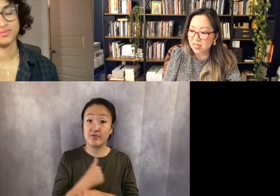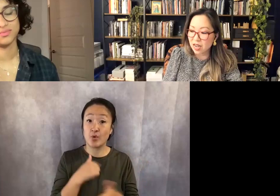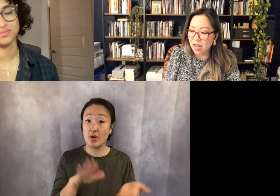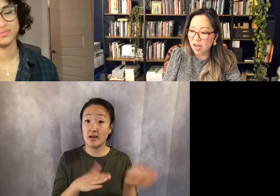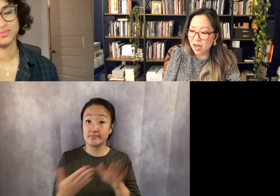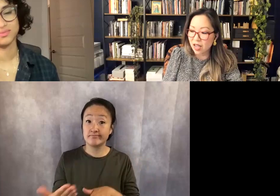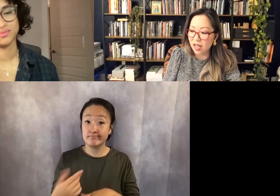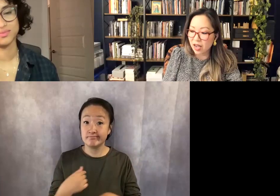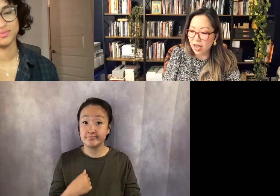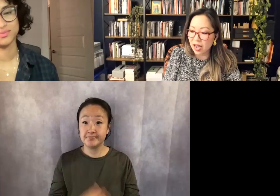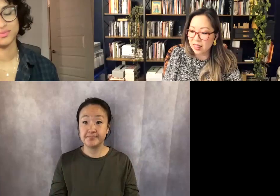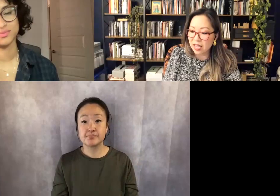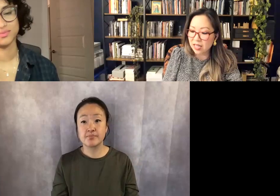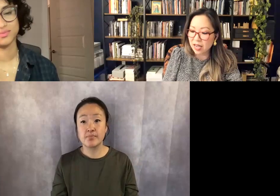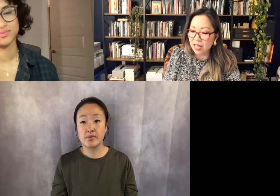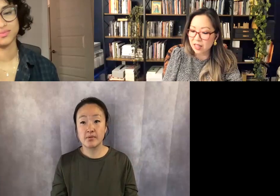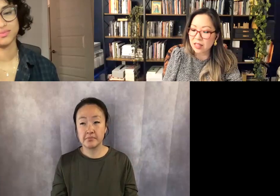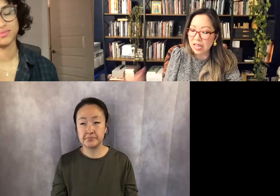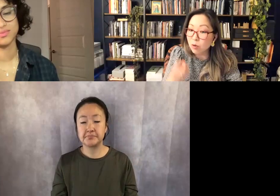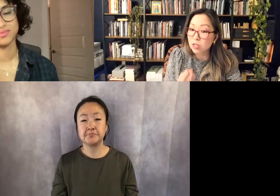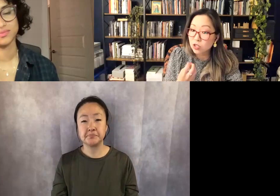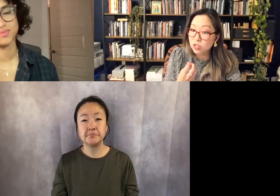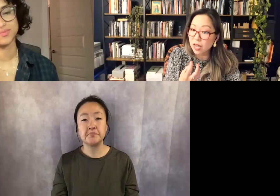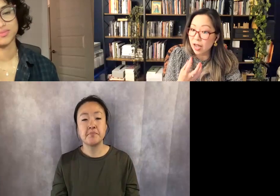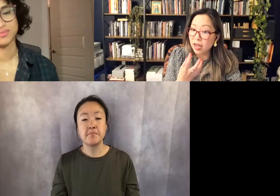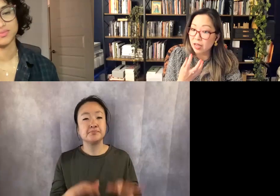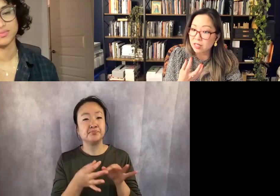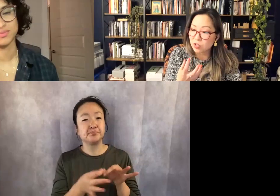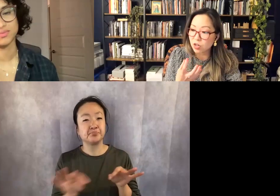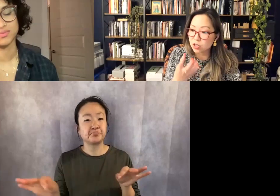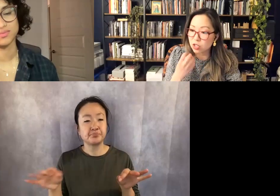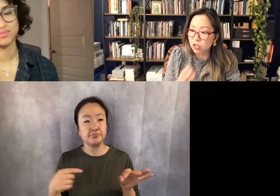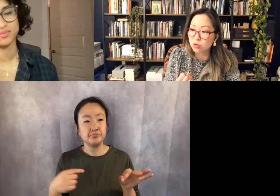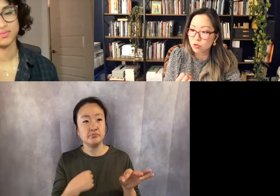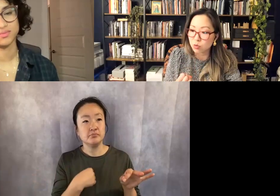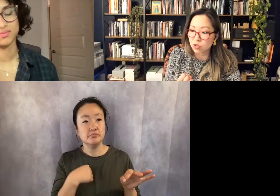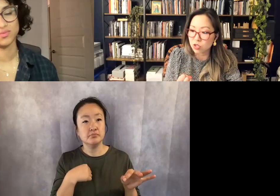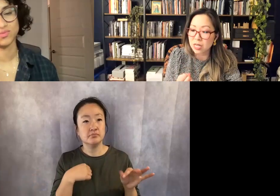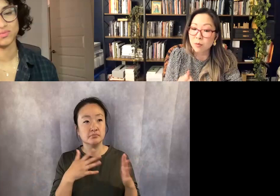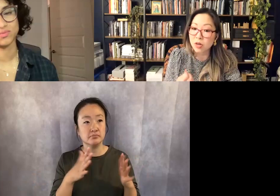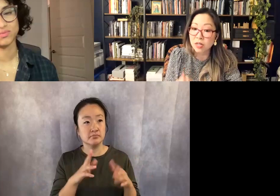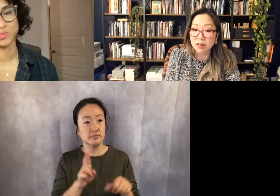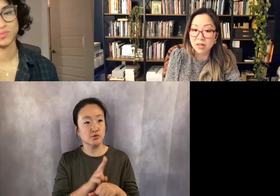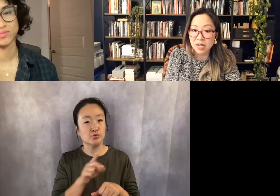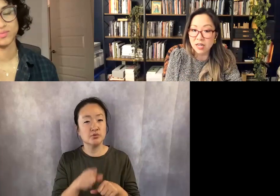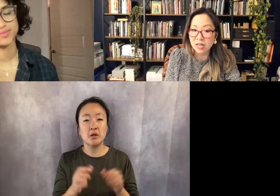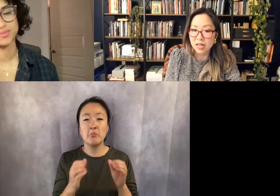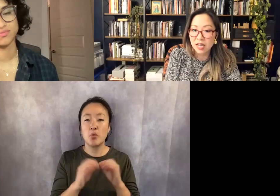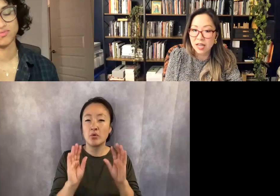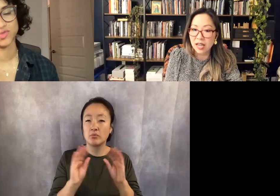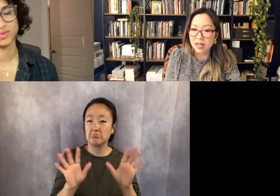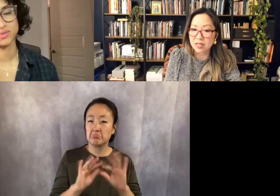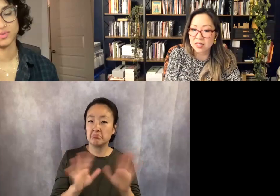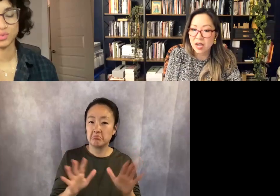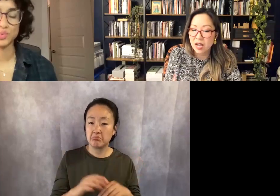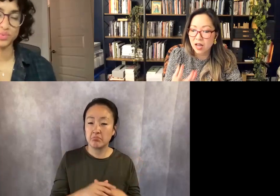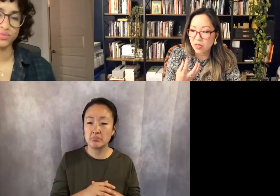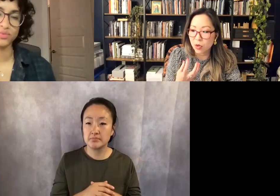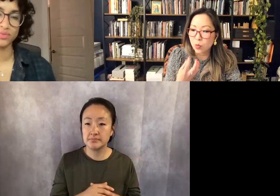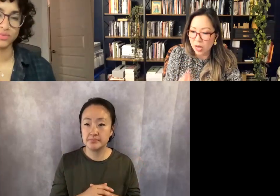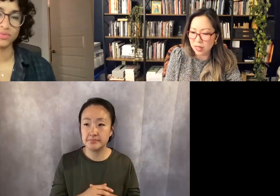And I think the language that I started to use was just had more clarity, and the way